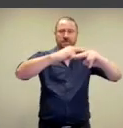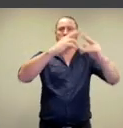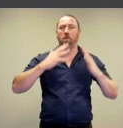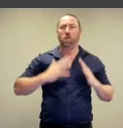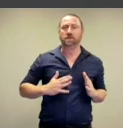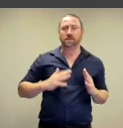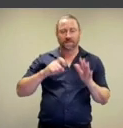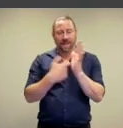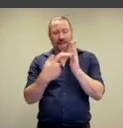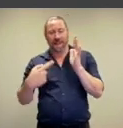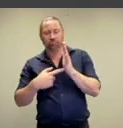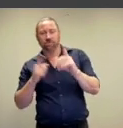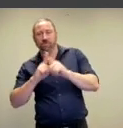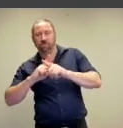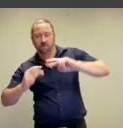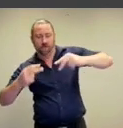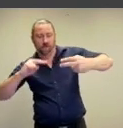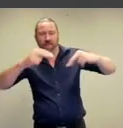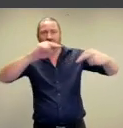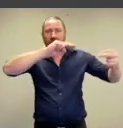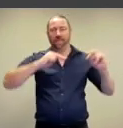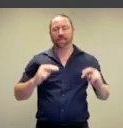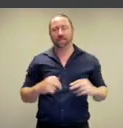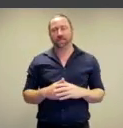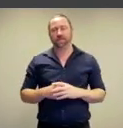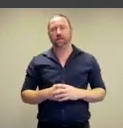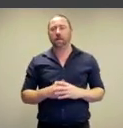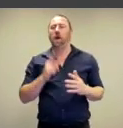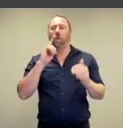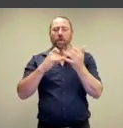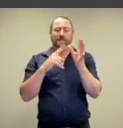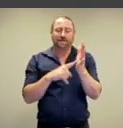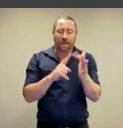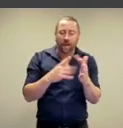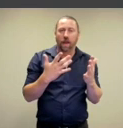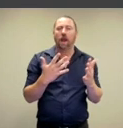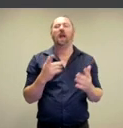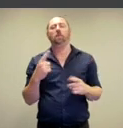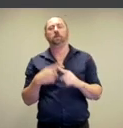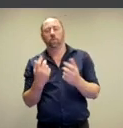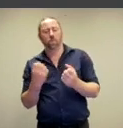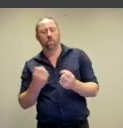collection of bodies. But of course this work is also about